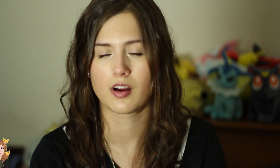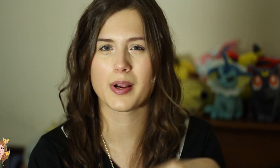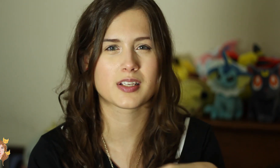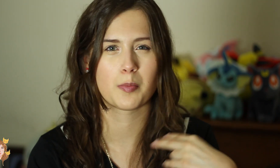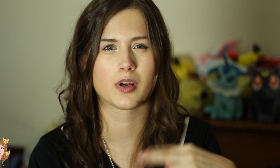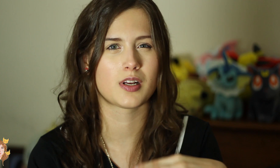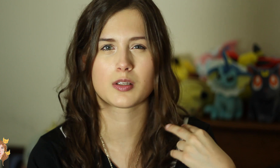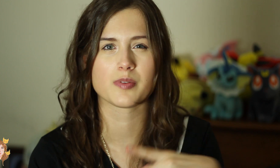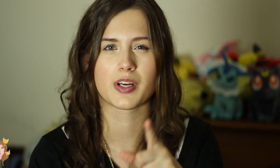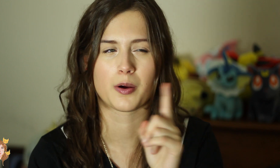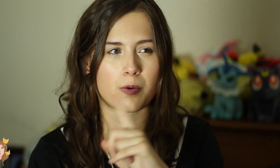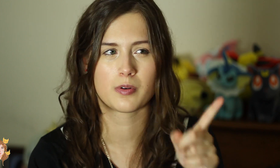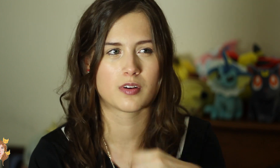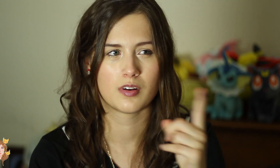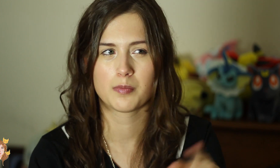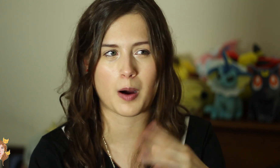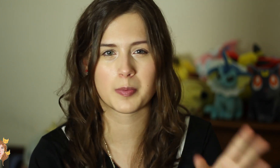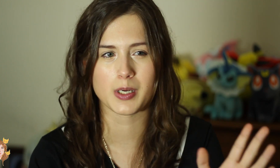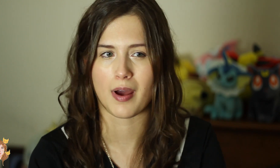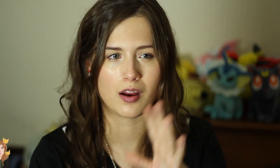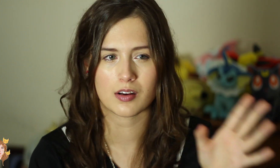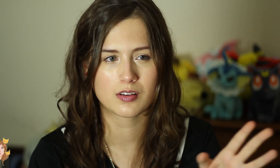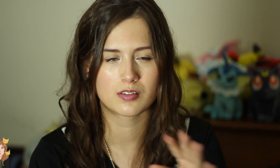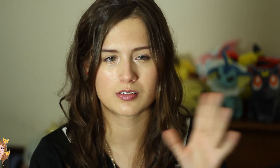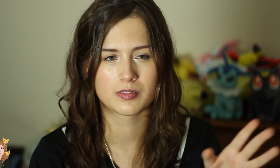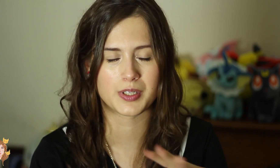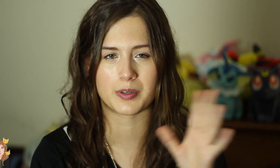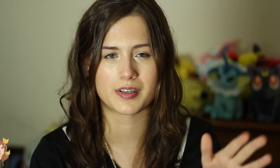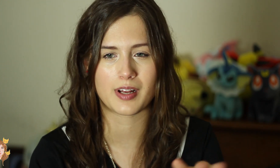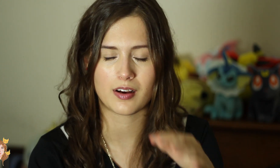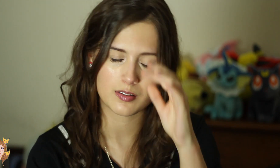I’ll make a separate announcement video probably in May. We don’t need to do that now.